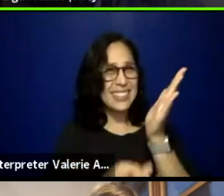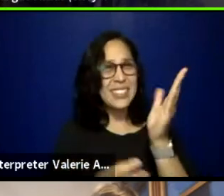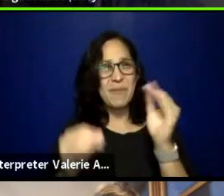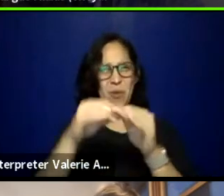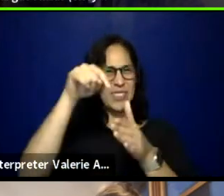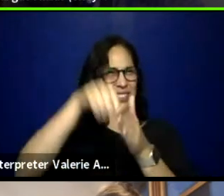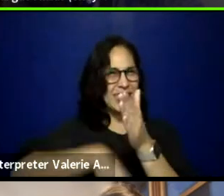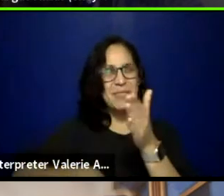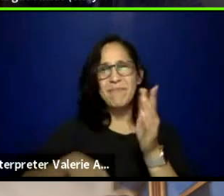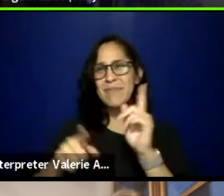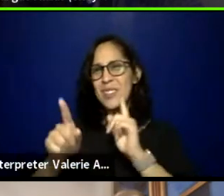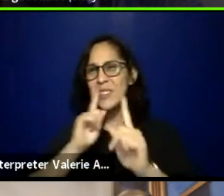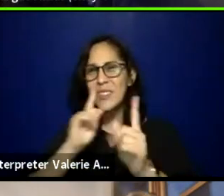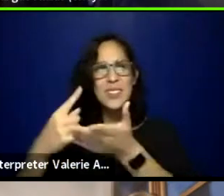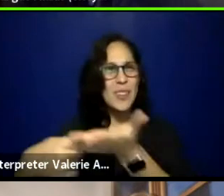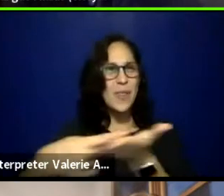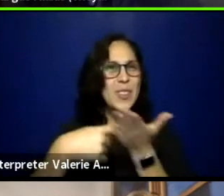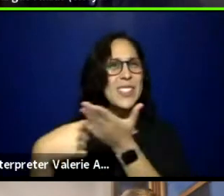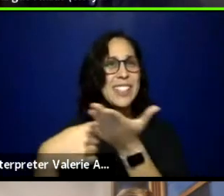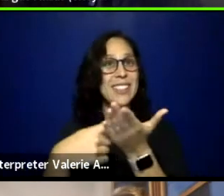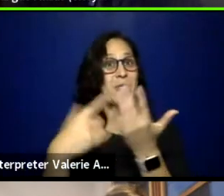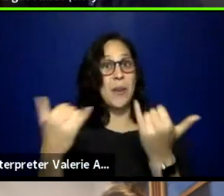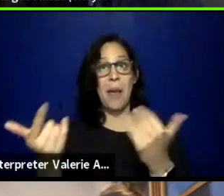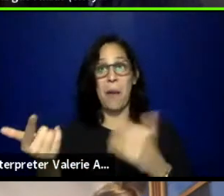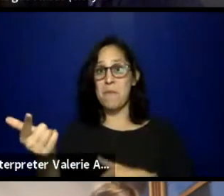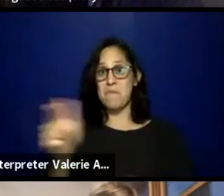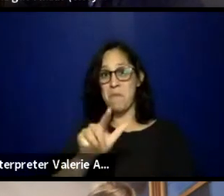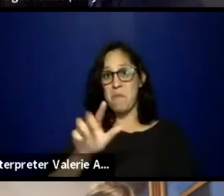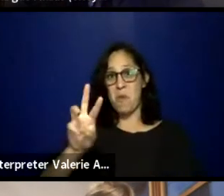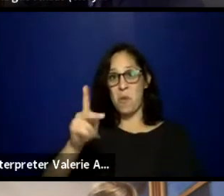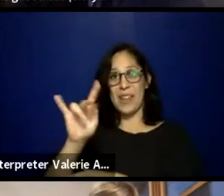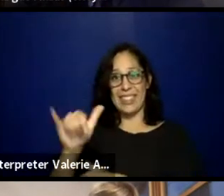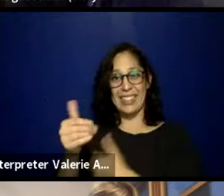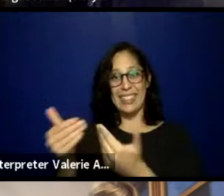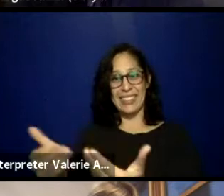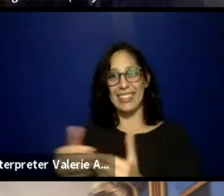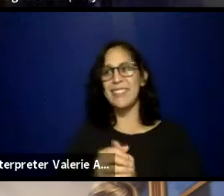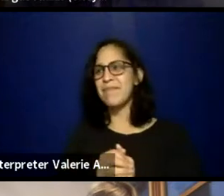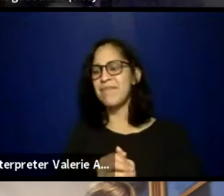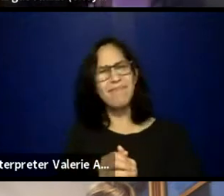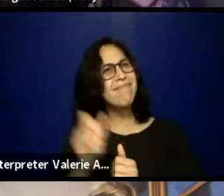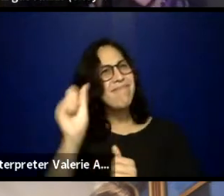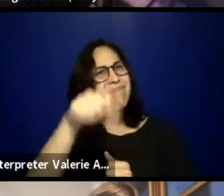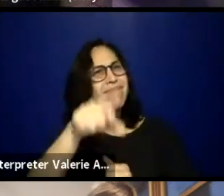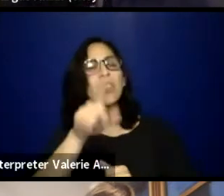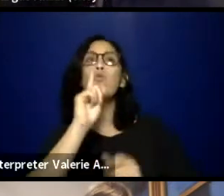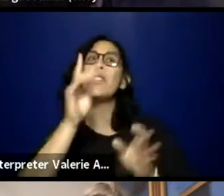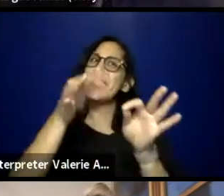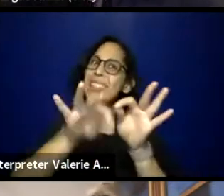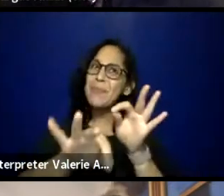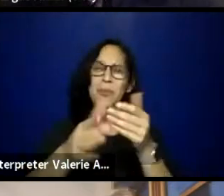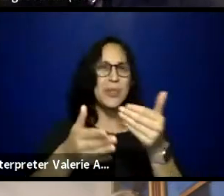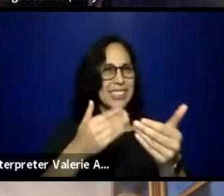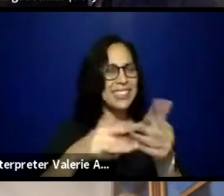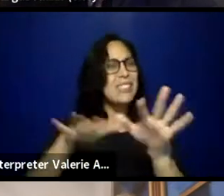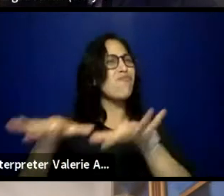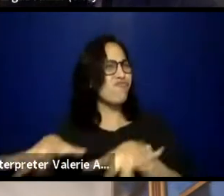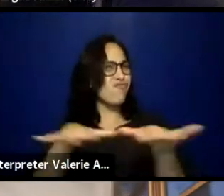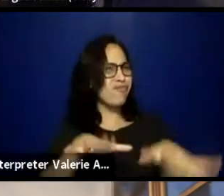Yeah, I'll send it back to you, Whitney. Absolutely. I mean, we're gonna keep it really easy, really, really breezy, and you know,